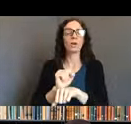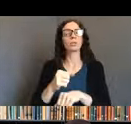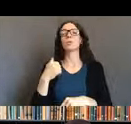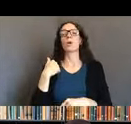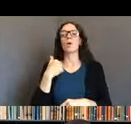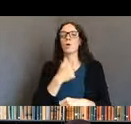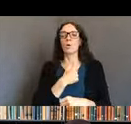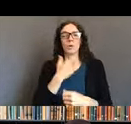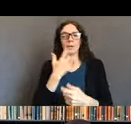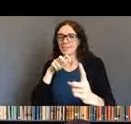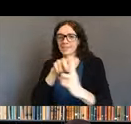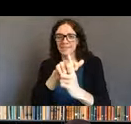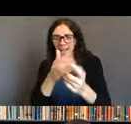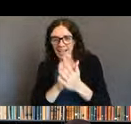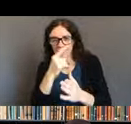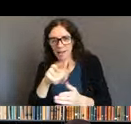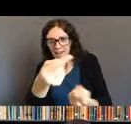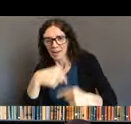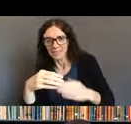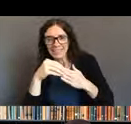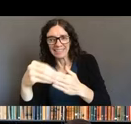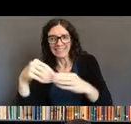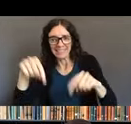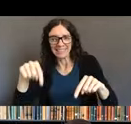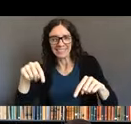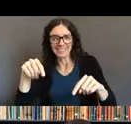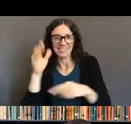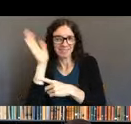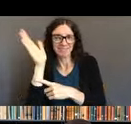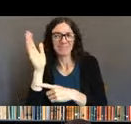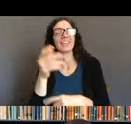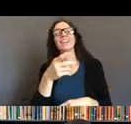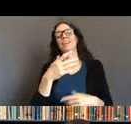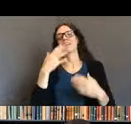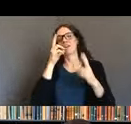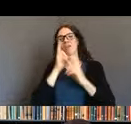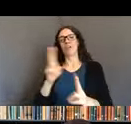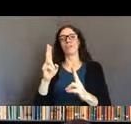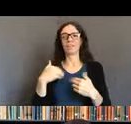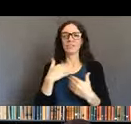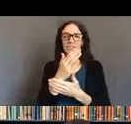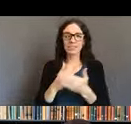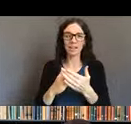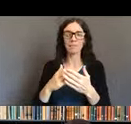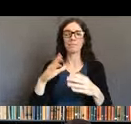and we have the honor also of having some disability, rights activists